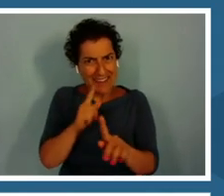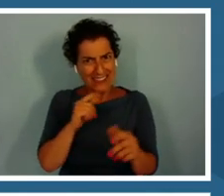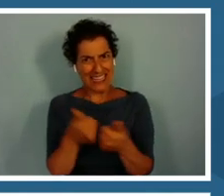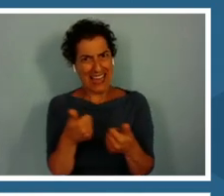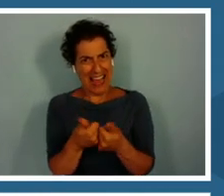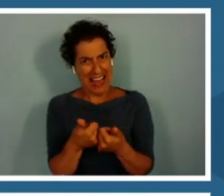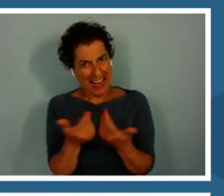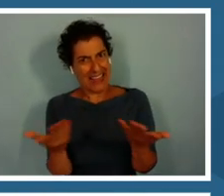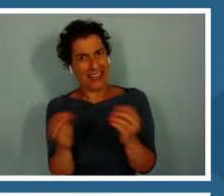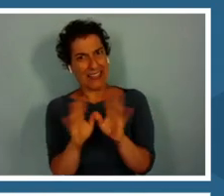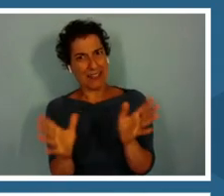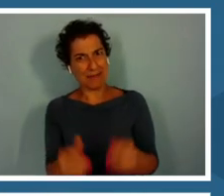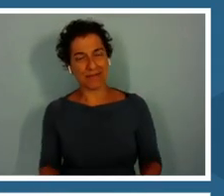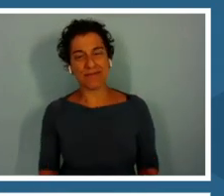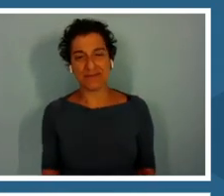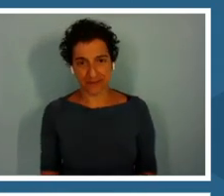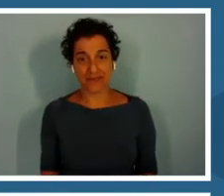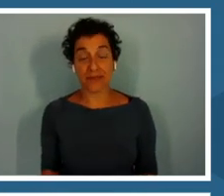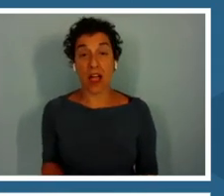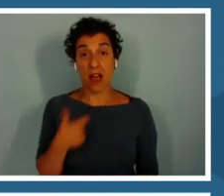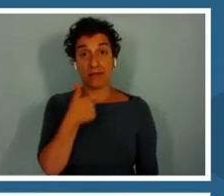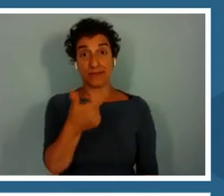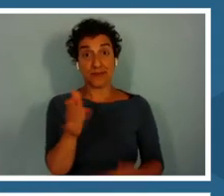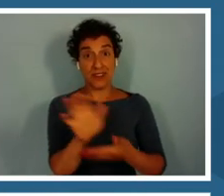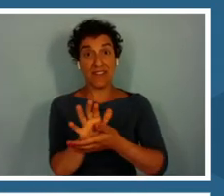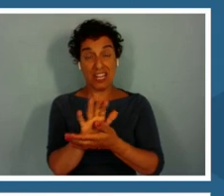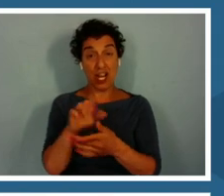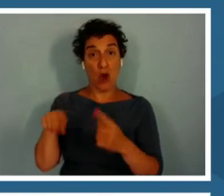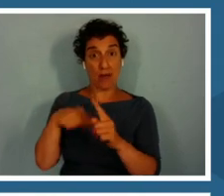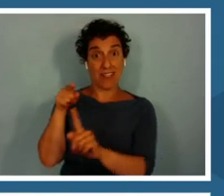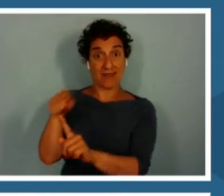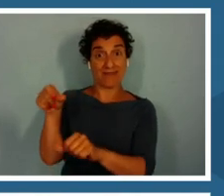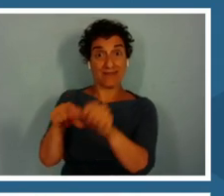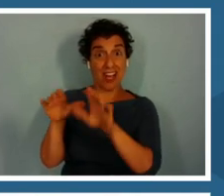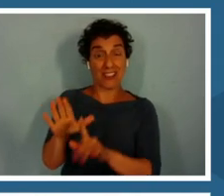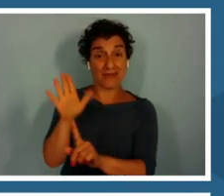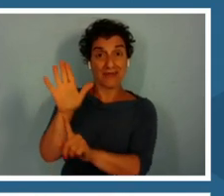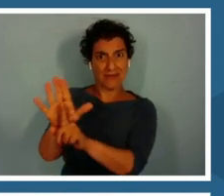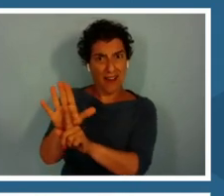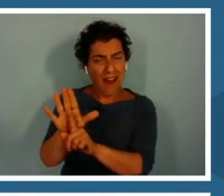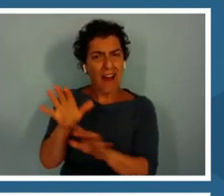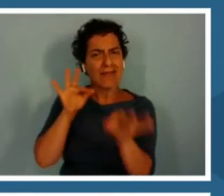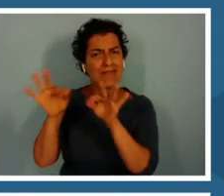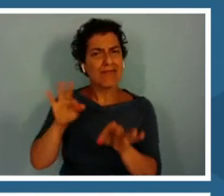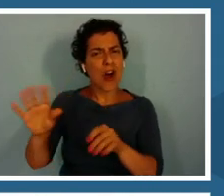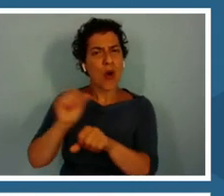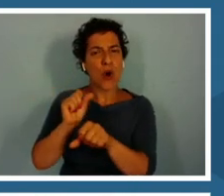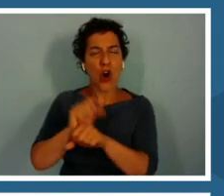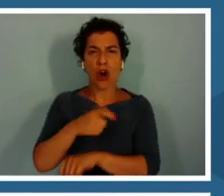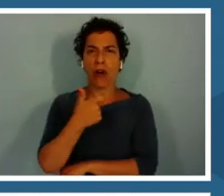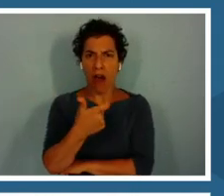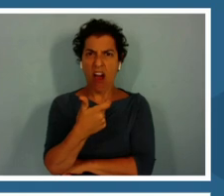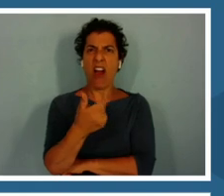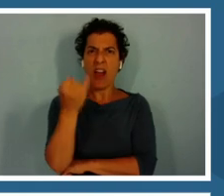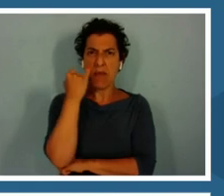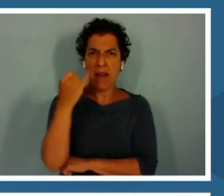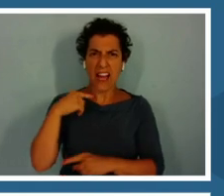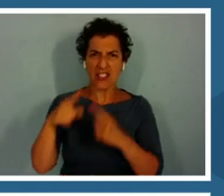I saw a video of her and she was talking about her work and I thought, oh my God, how fun would a game be about echolocation?